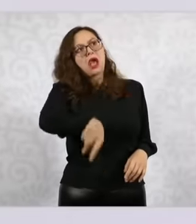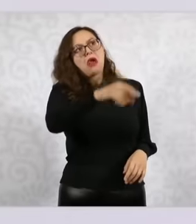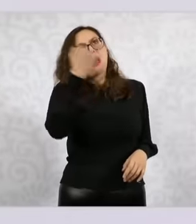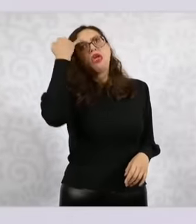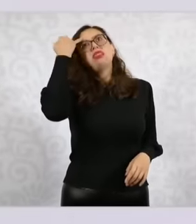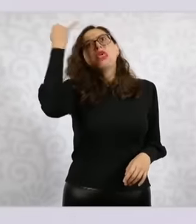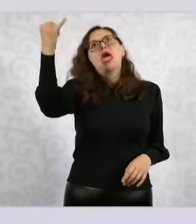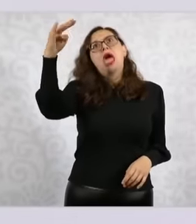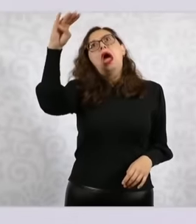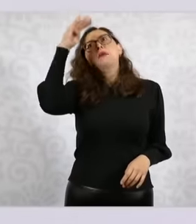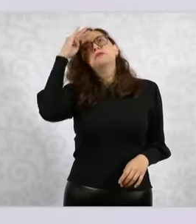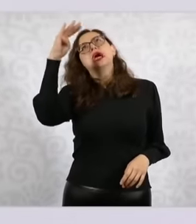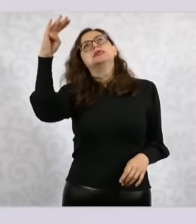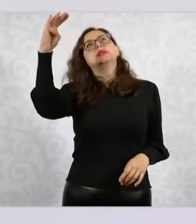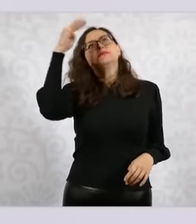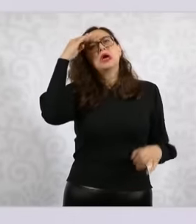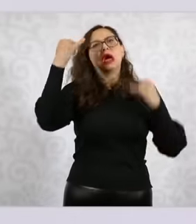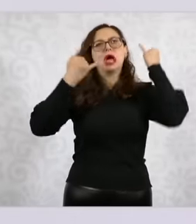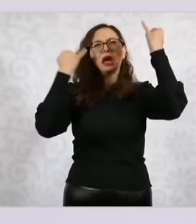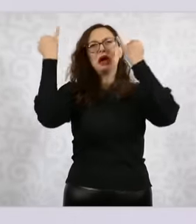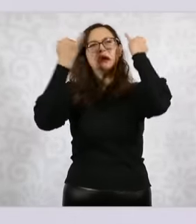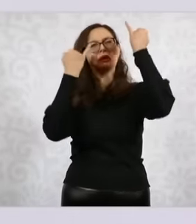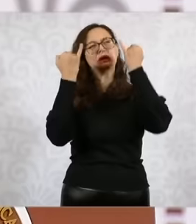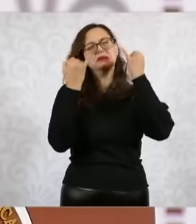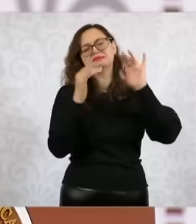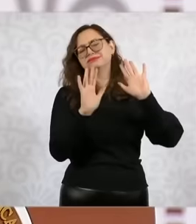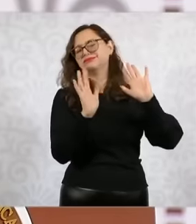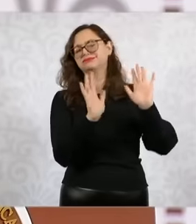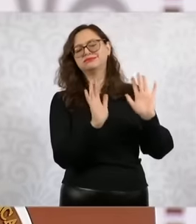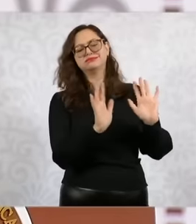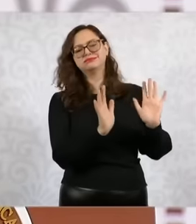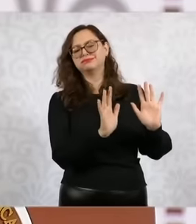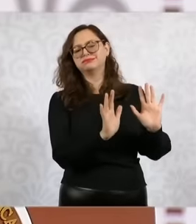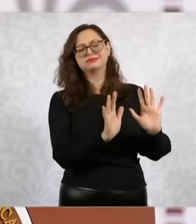a state election and many things, but what there is is a